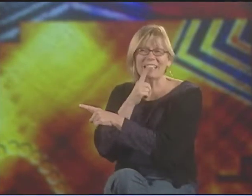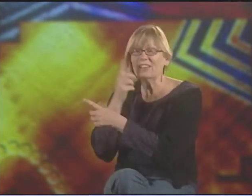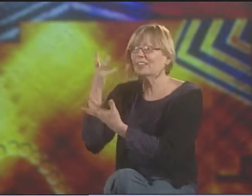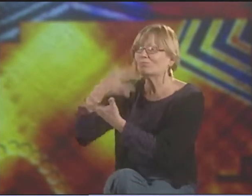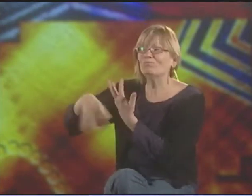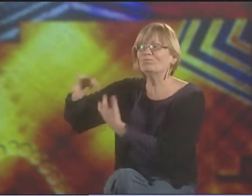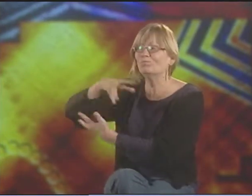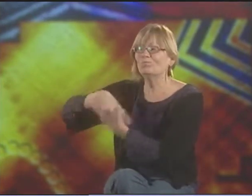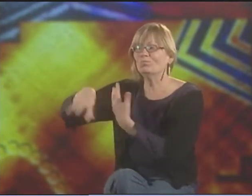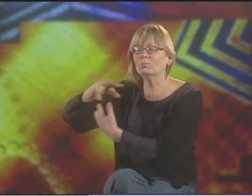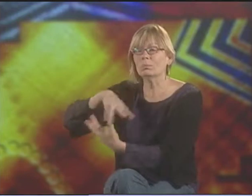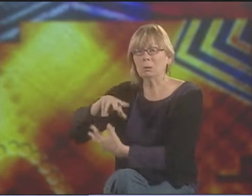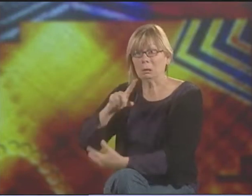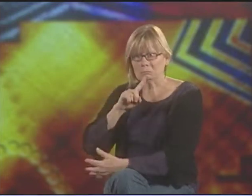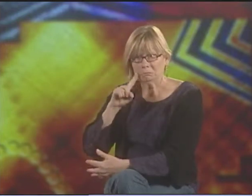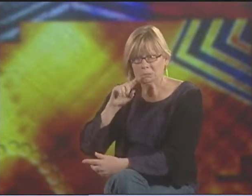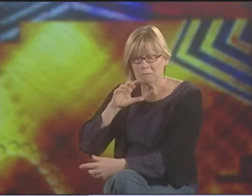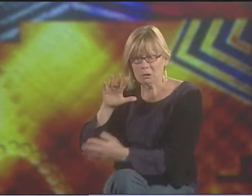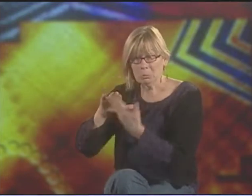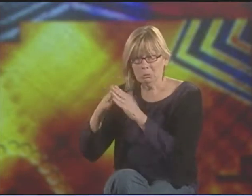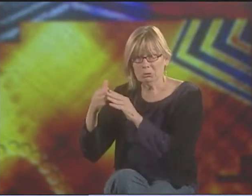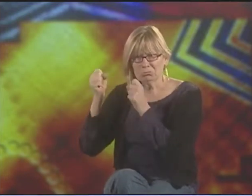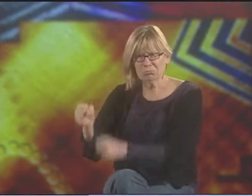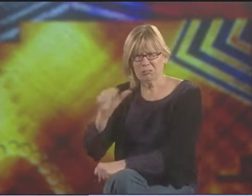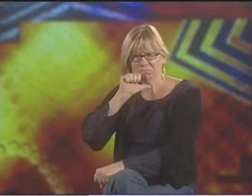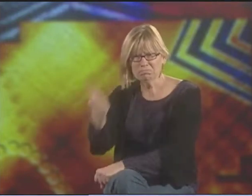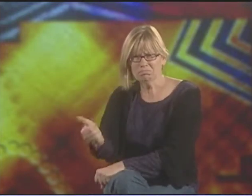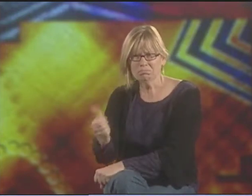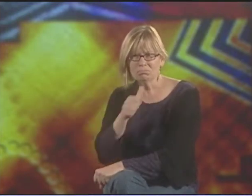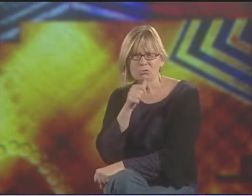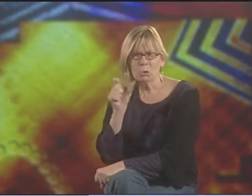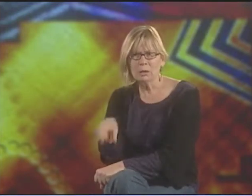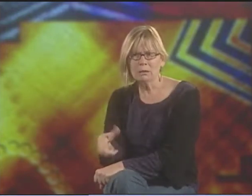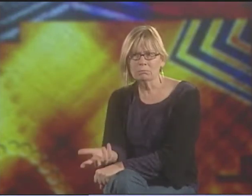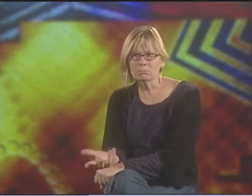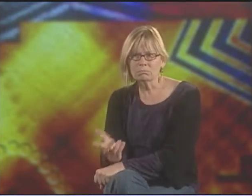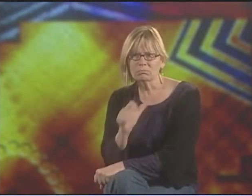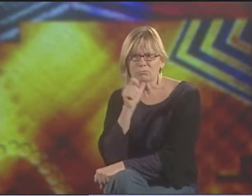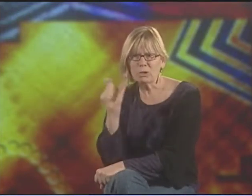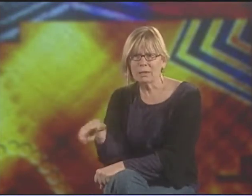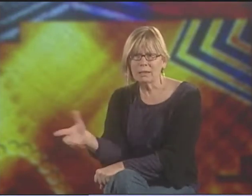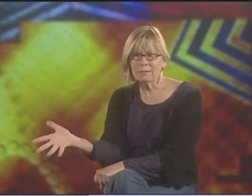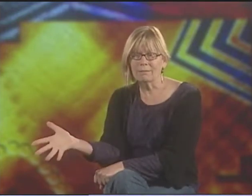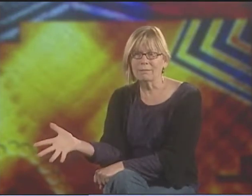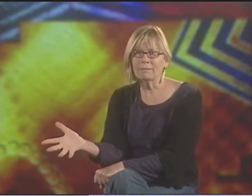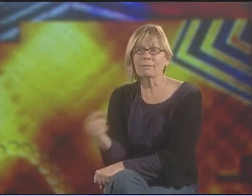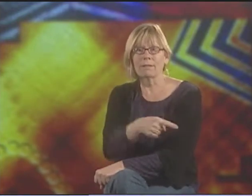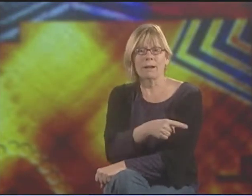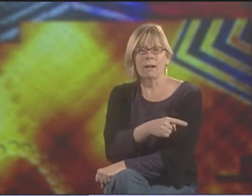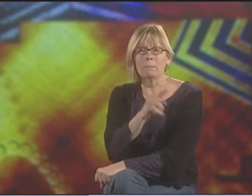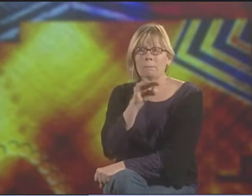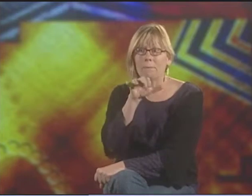NOW THEY HAD DEAF AND HEARING PEOPLE WHO WERE ALL IN MIXED COMMUNITIES, AND THEY DIDN'T NEED WHAT YOU WOULD CALL A DEAF COMMUNITY.